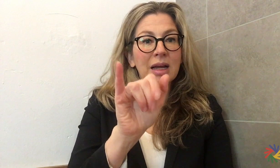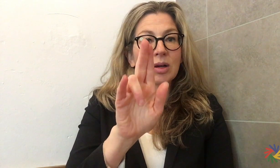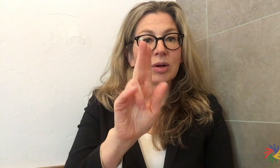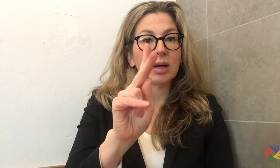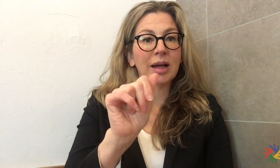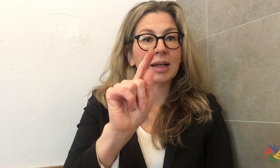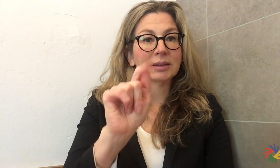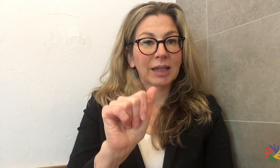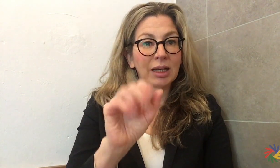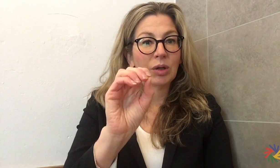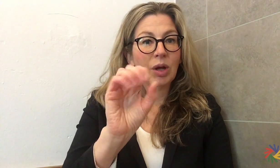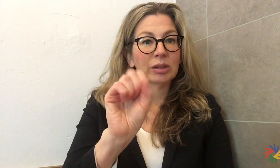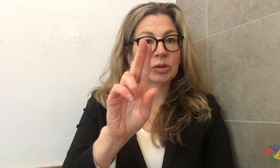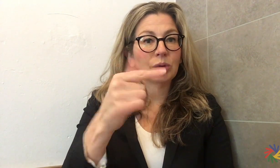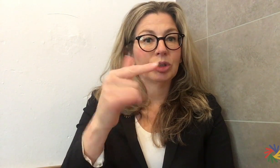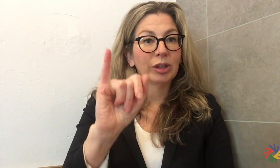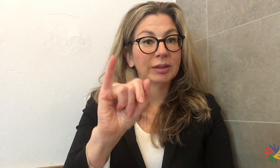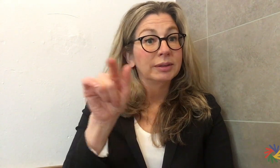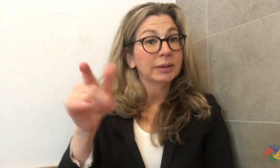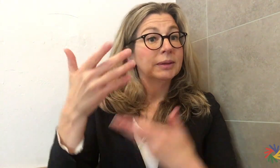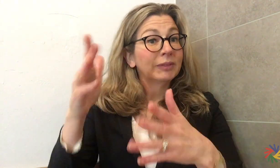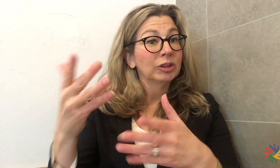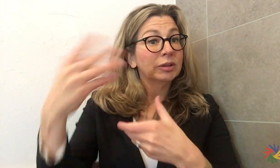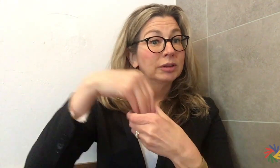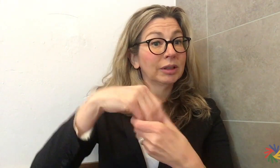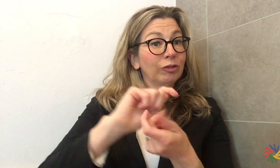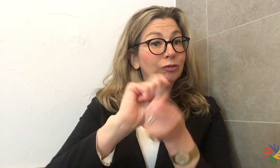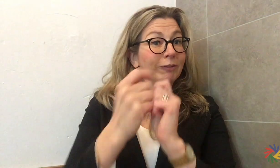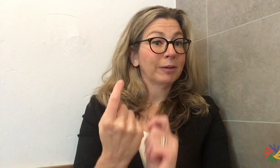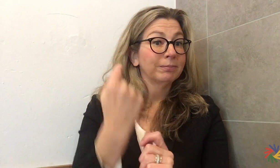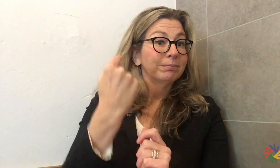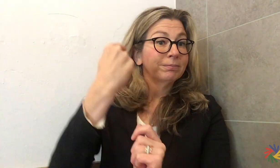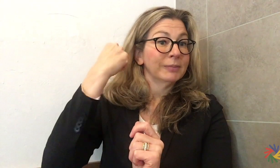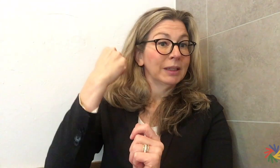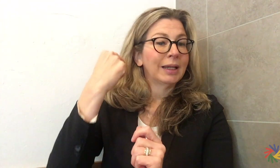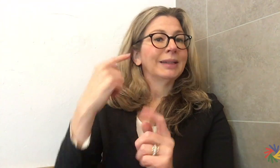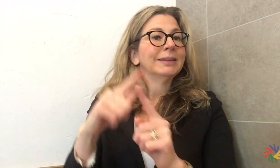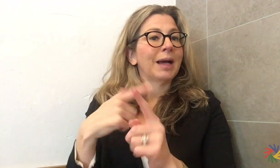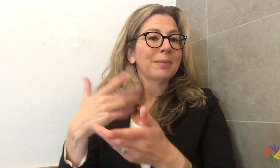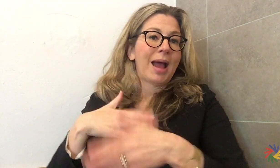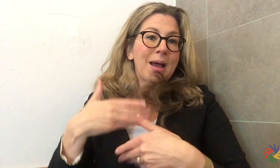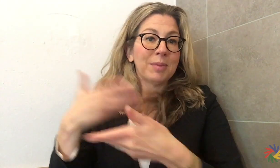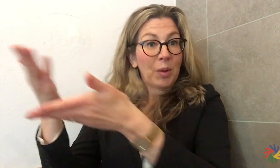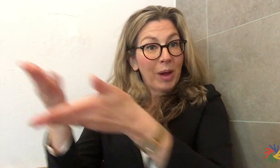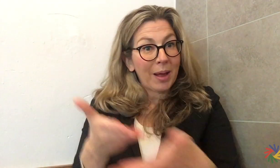His name is Yukata Osugi and he is an ideally qualified to fill this role having been involved in ICSD'€™s